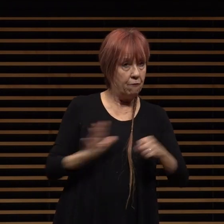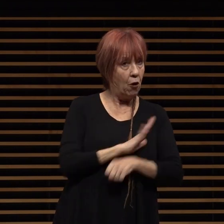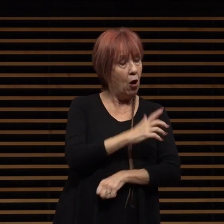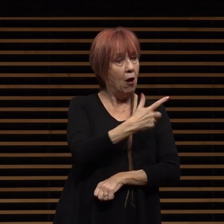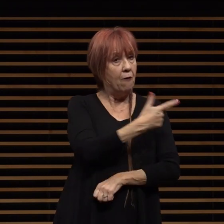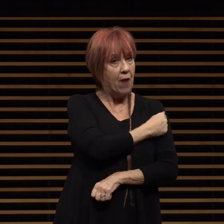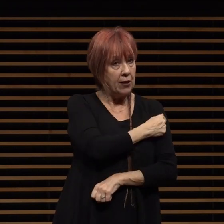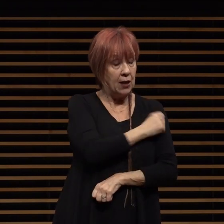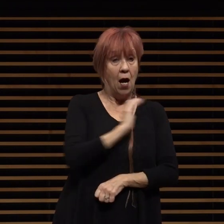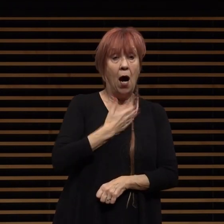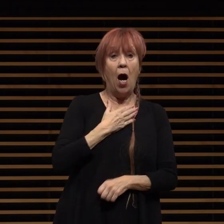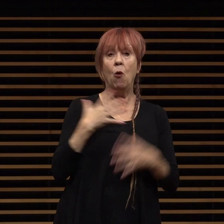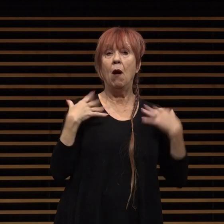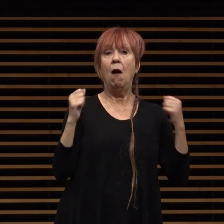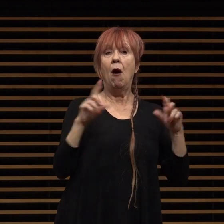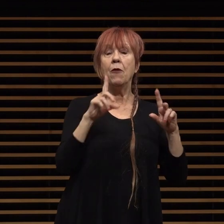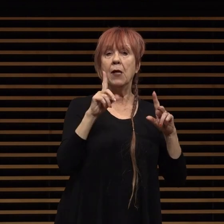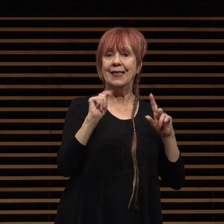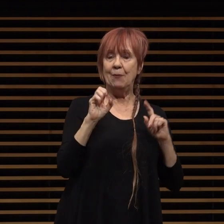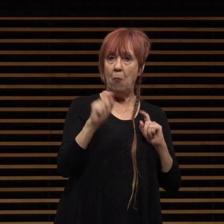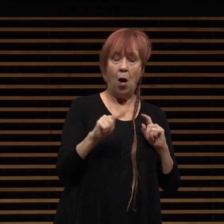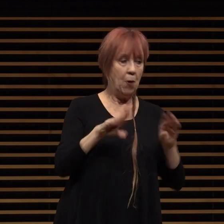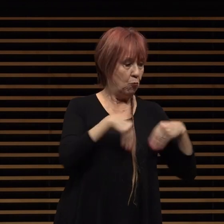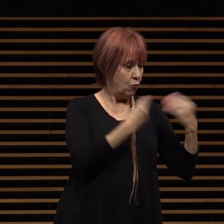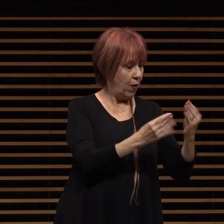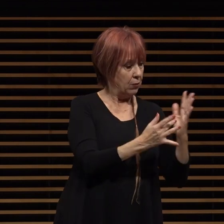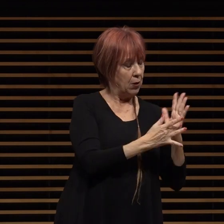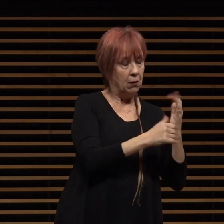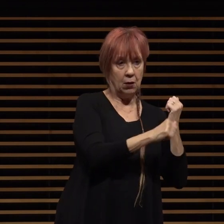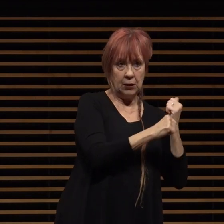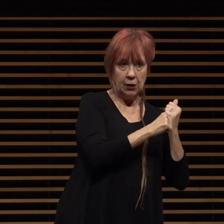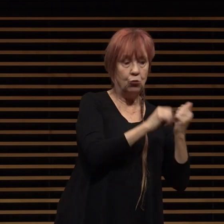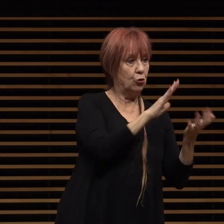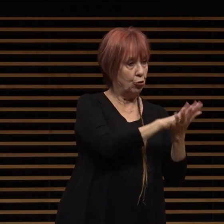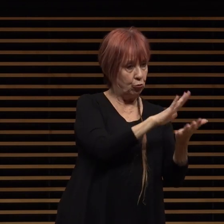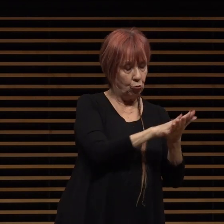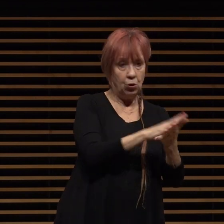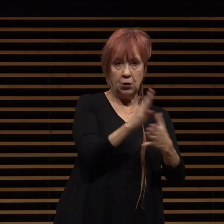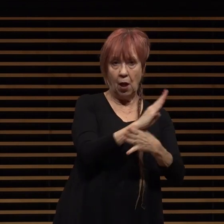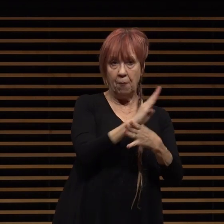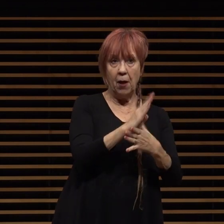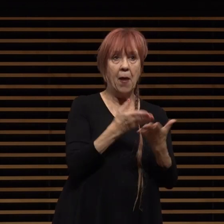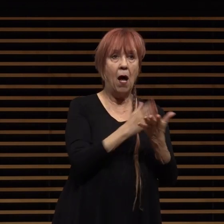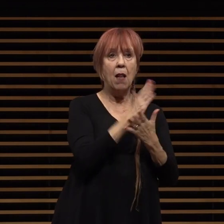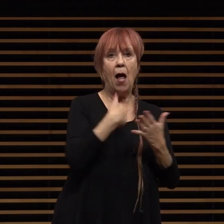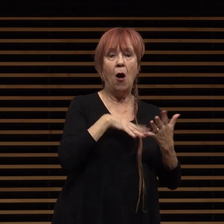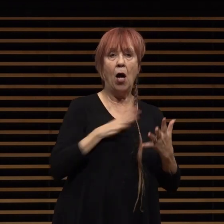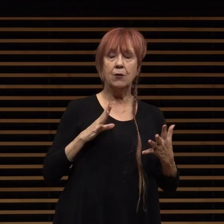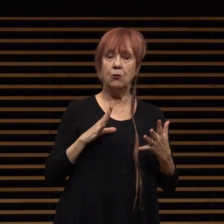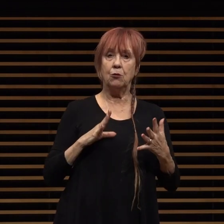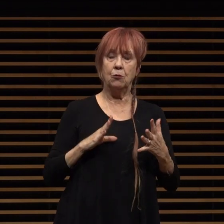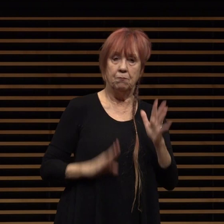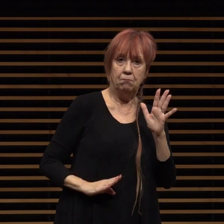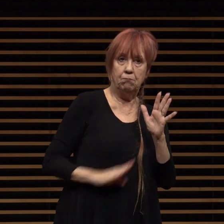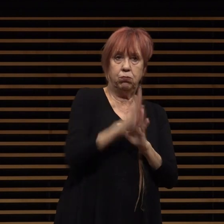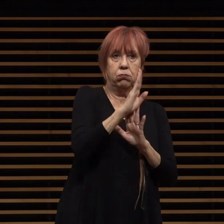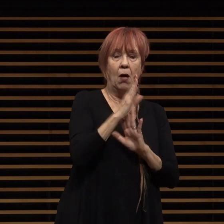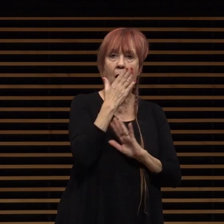provided technical assistance to our schools and businesses which allowed us